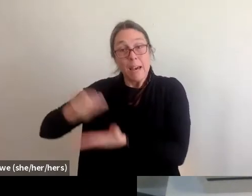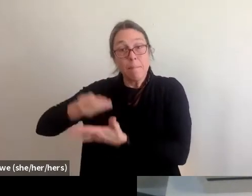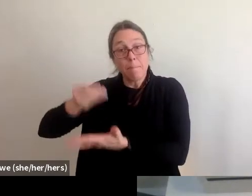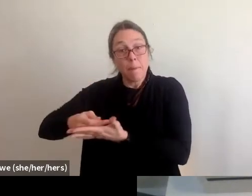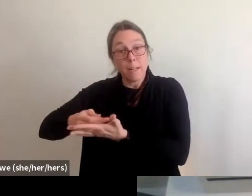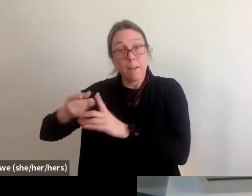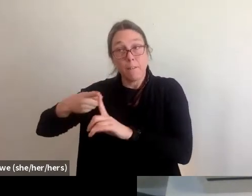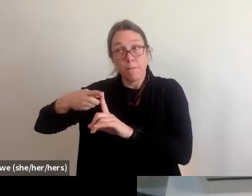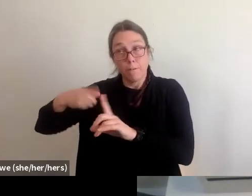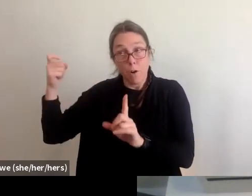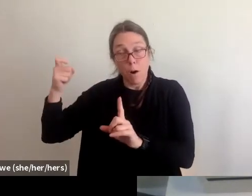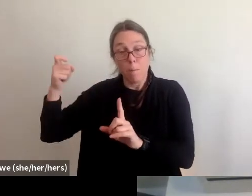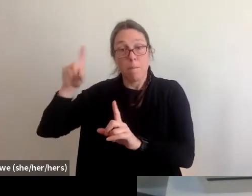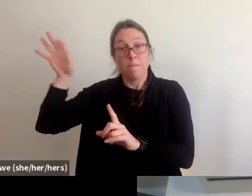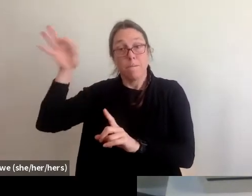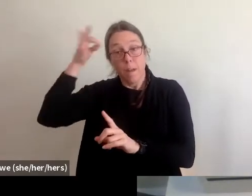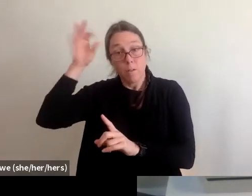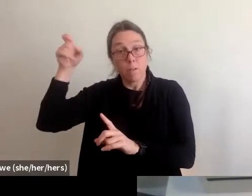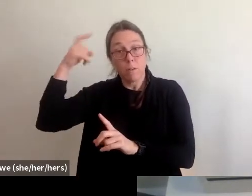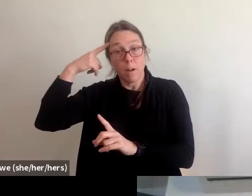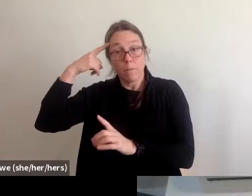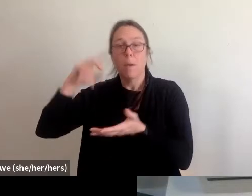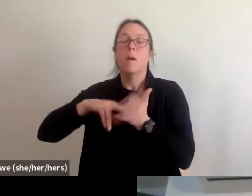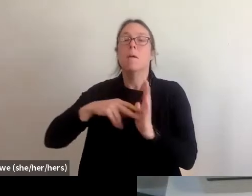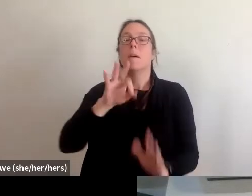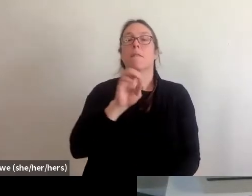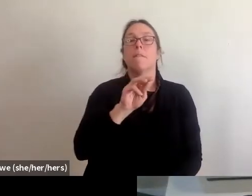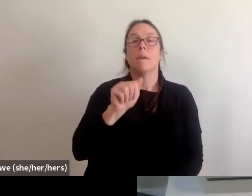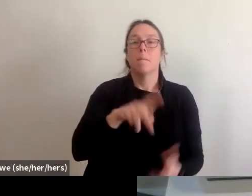that a lot of FEMA programs will stop or timeout